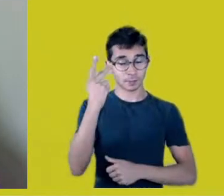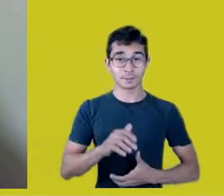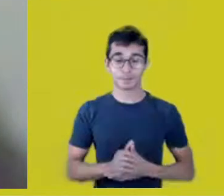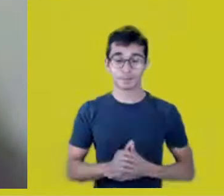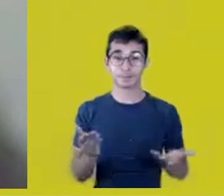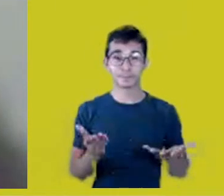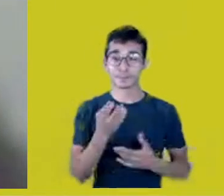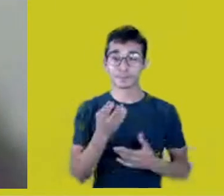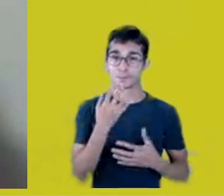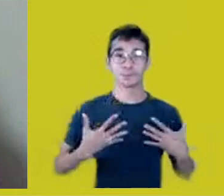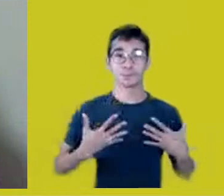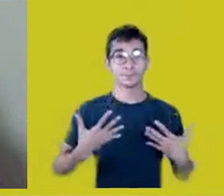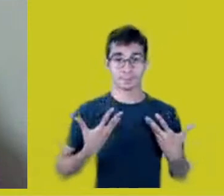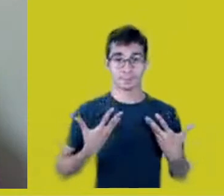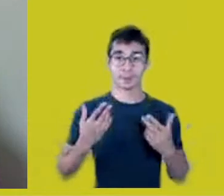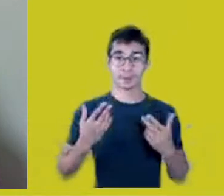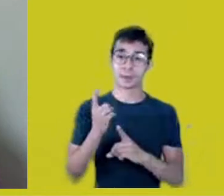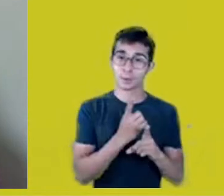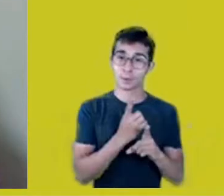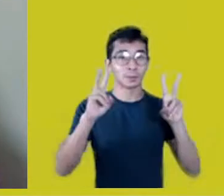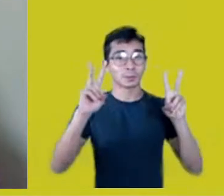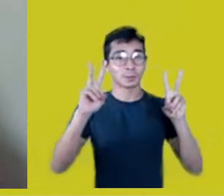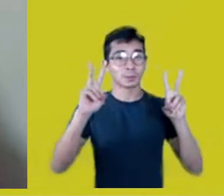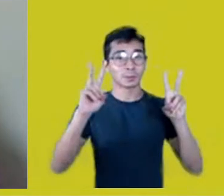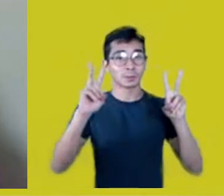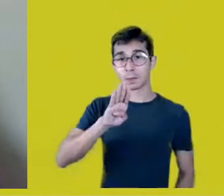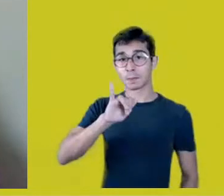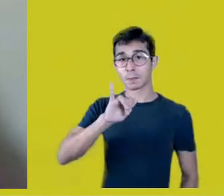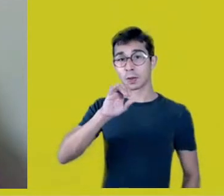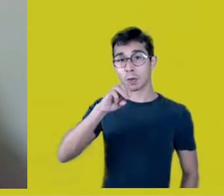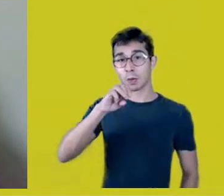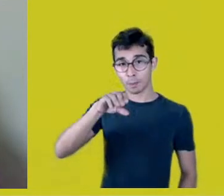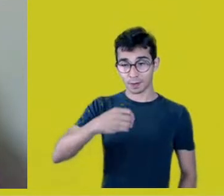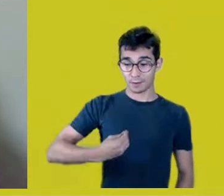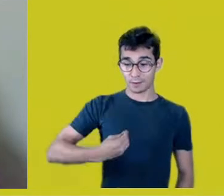territories and ways of thinking, or, as Paulo Freire used to say,